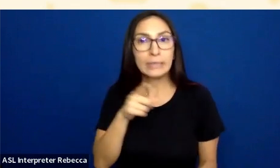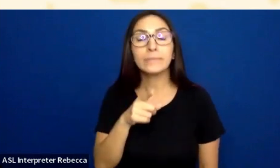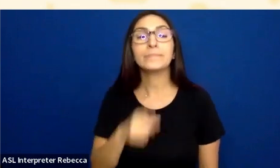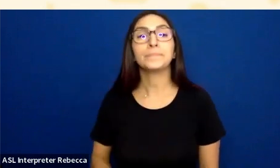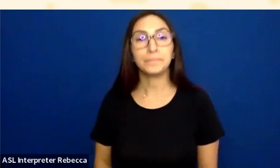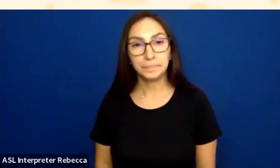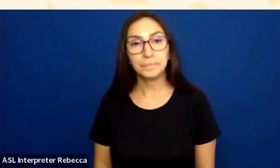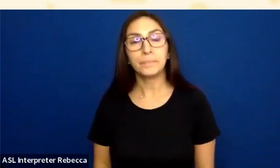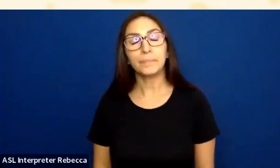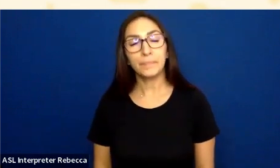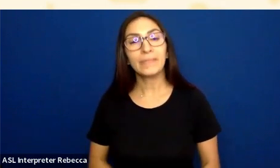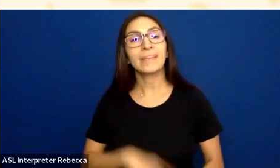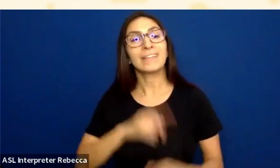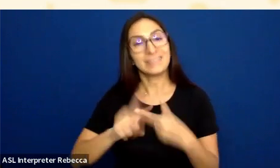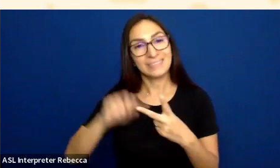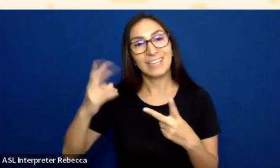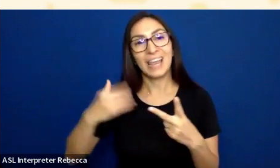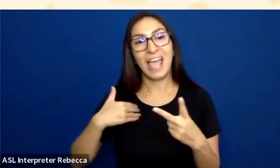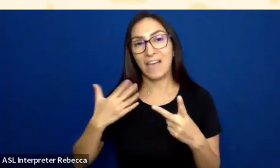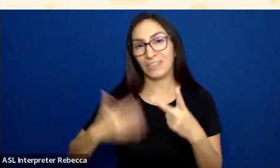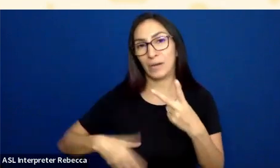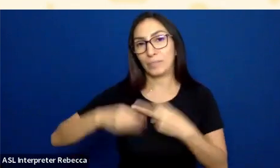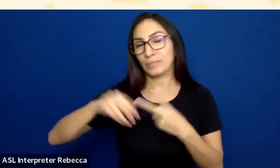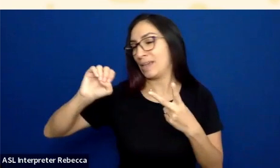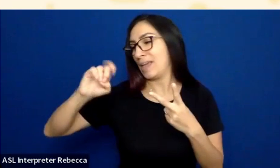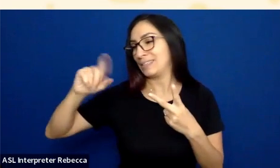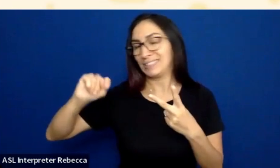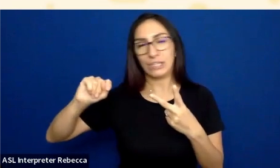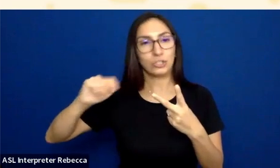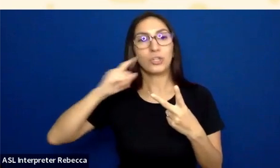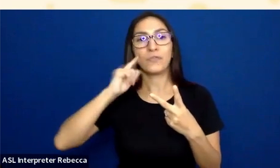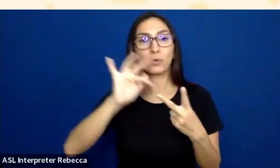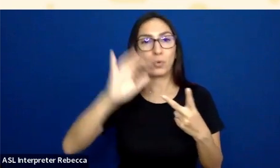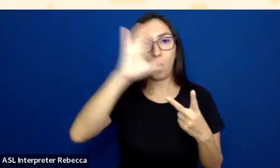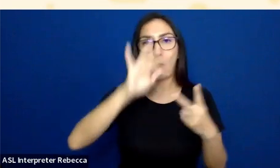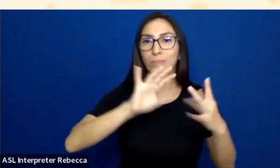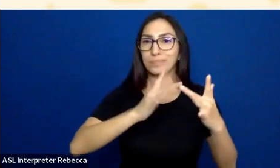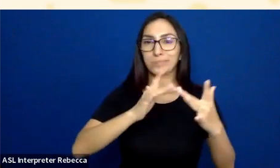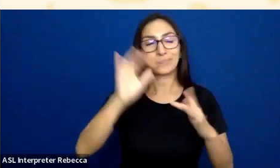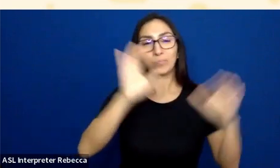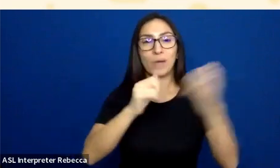But we also have browser extensions that allows you to install this evaluation tool on Chrome, Firefox, and Edge.